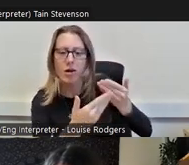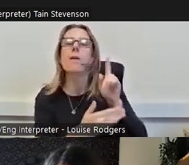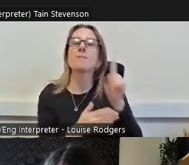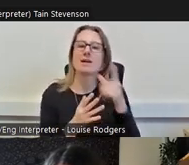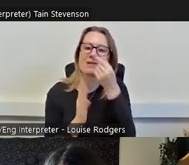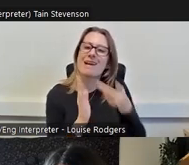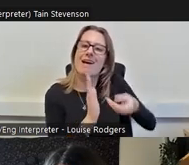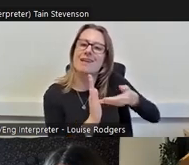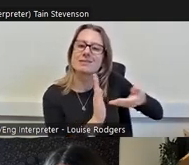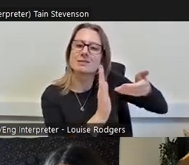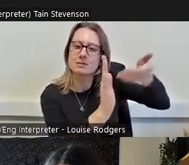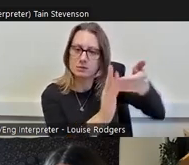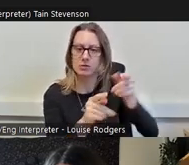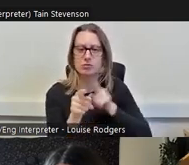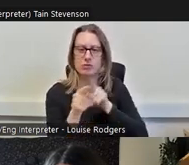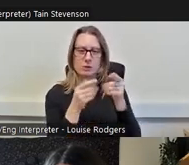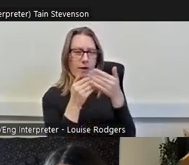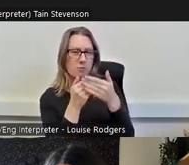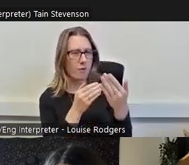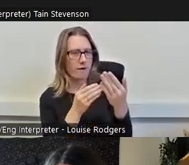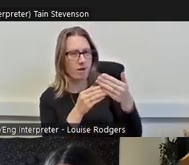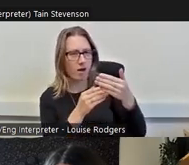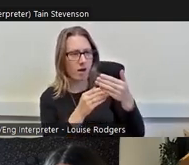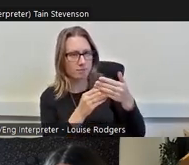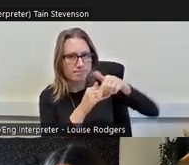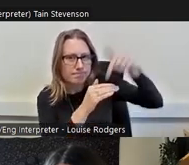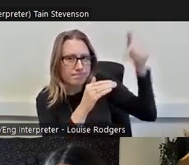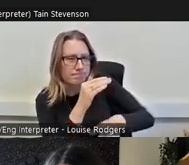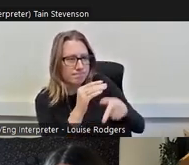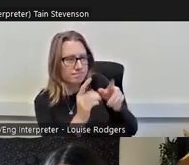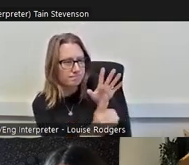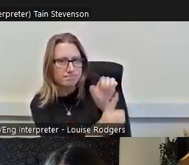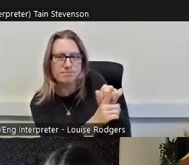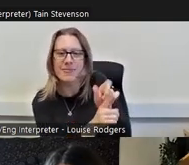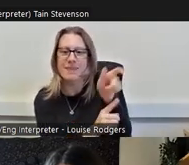that to get a bit more of a nuanced and in-depth measure, but if you're looking to collect data,